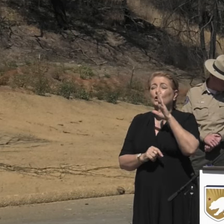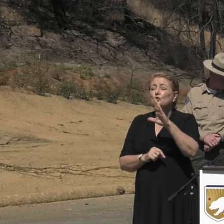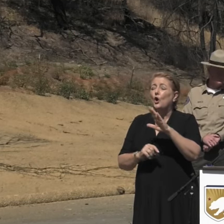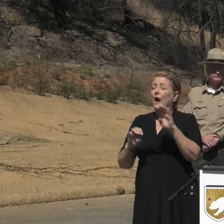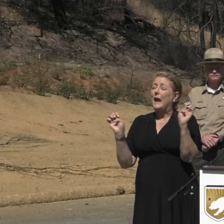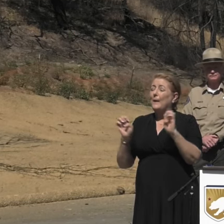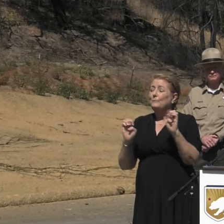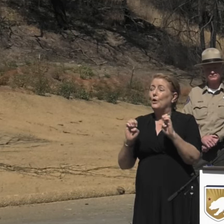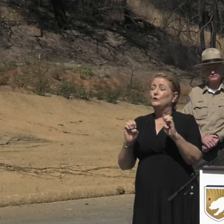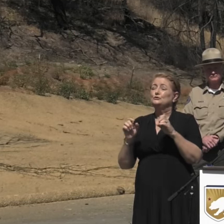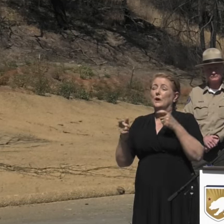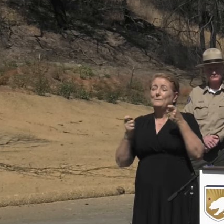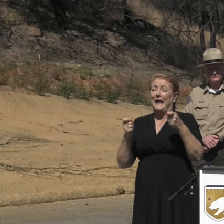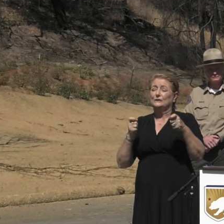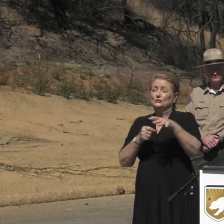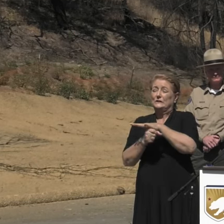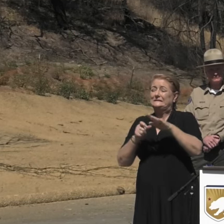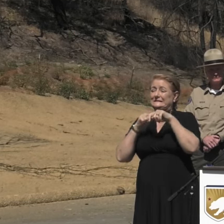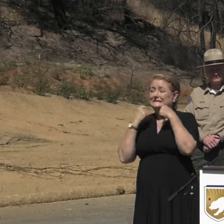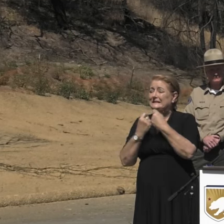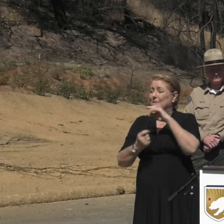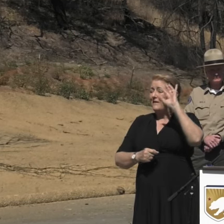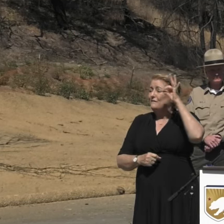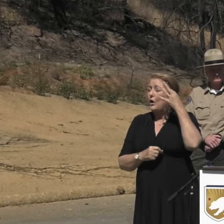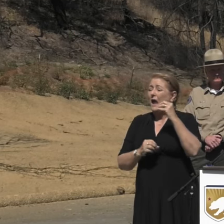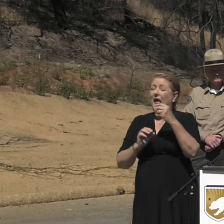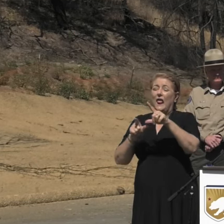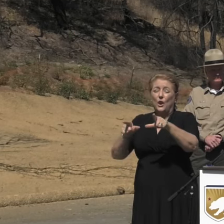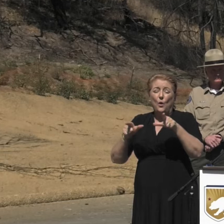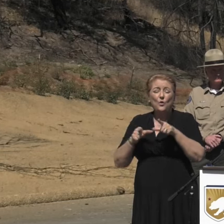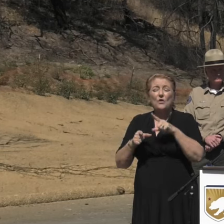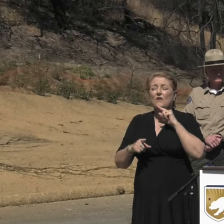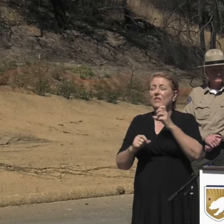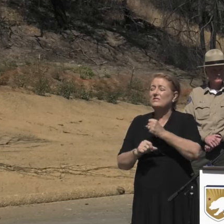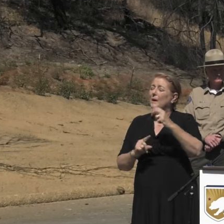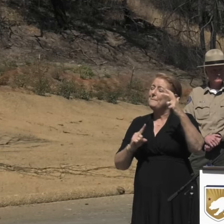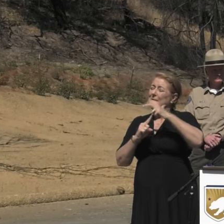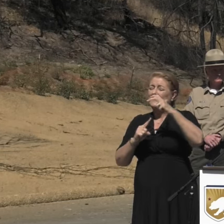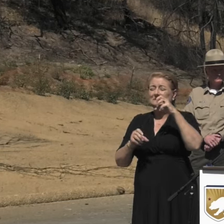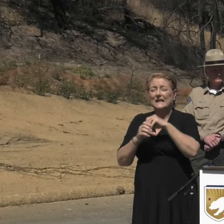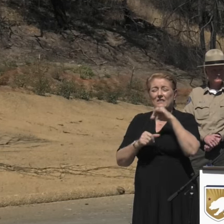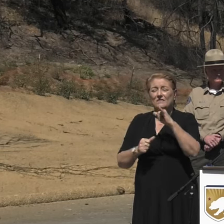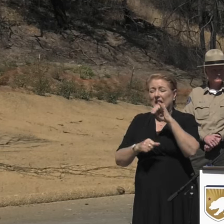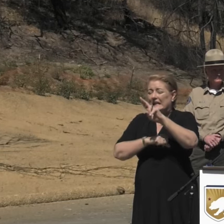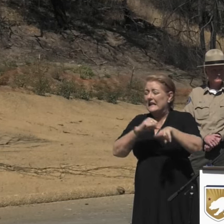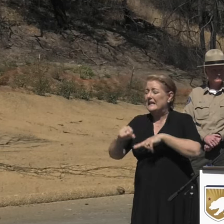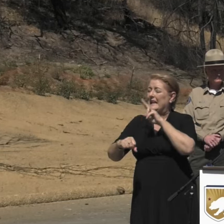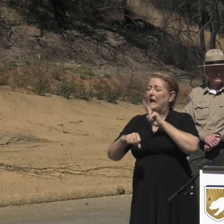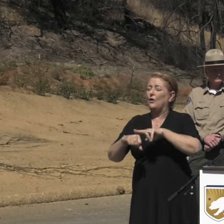from local, state, and federal government levels is the best in the nation, and able to continue helping communities to recover